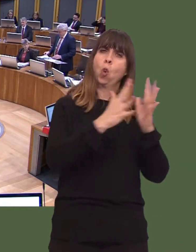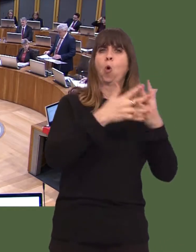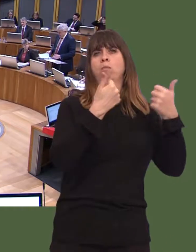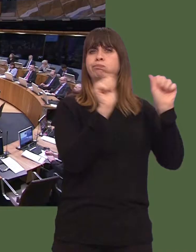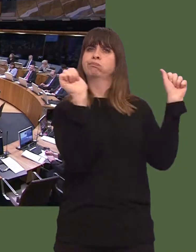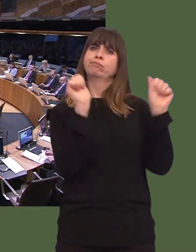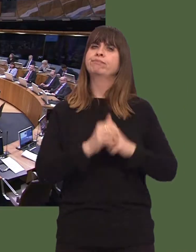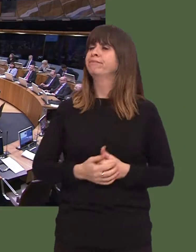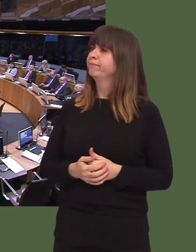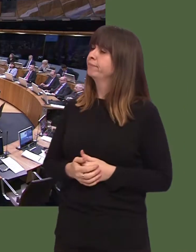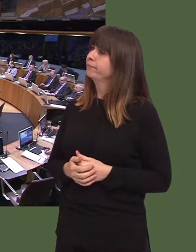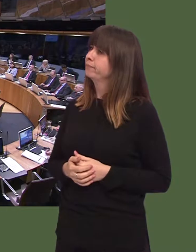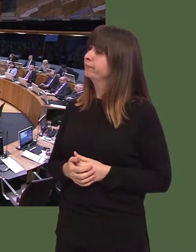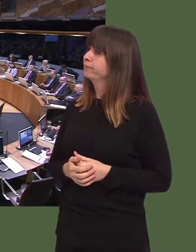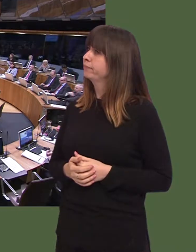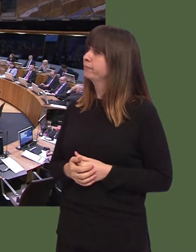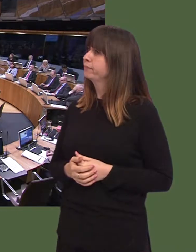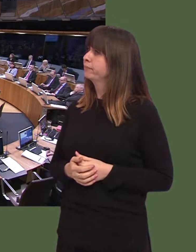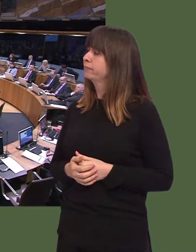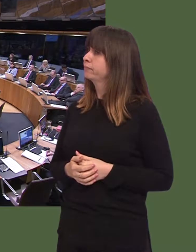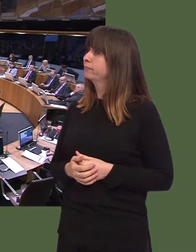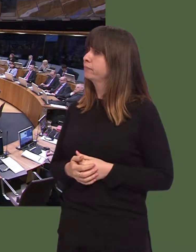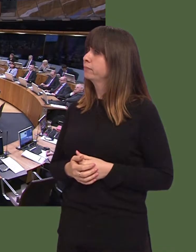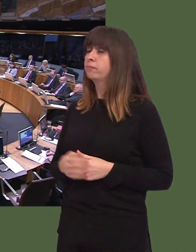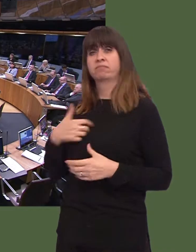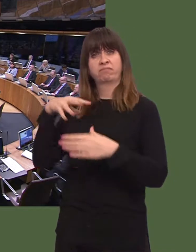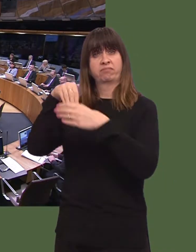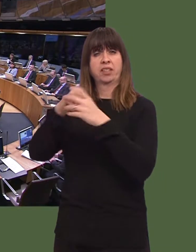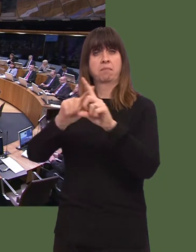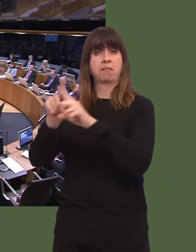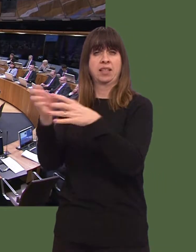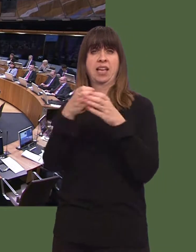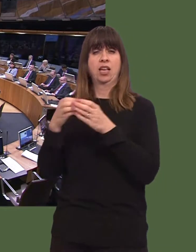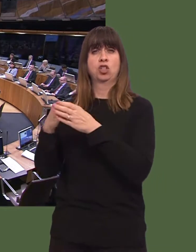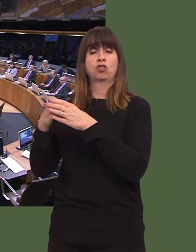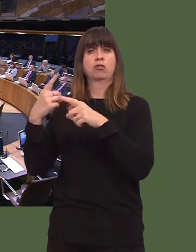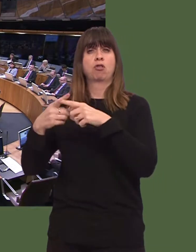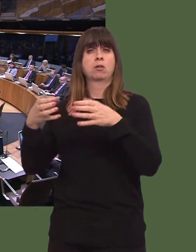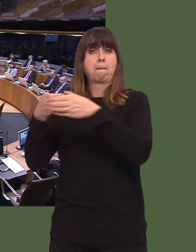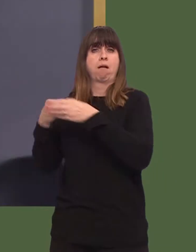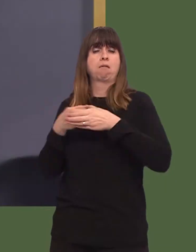Mark Isherwood: As a member of the multiagency and cross-party working group that successfully